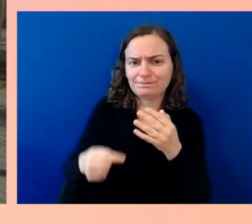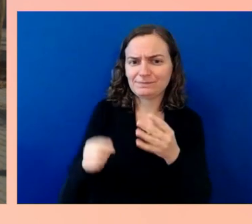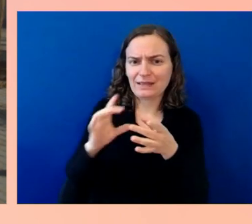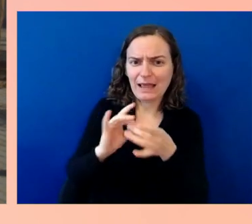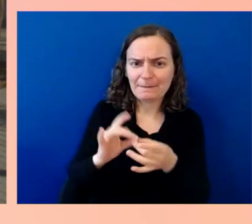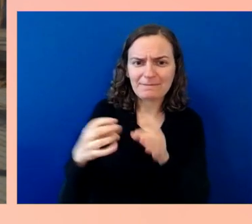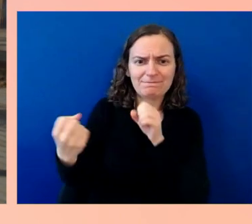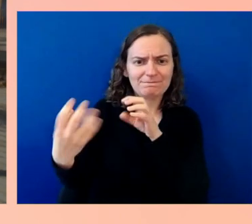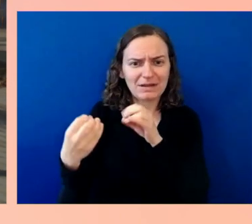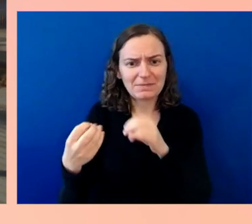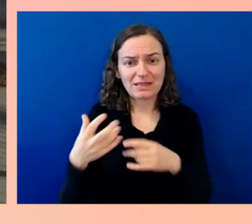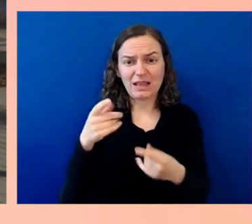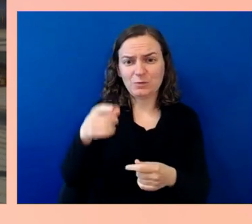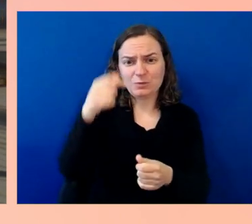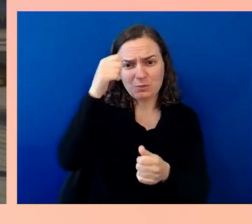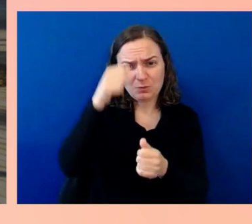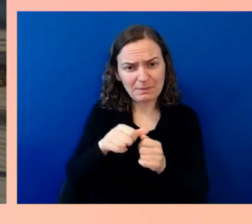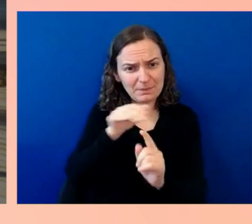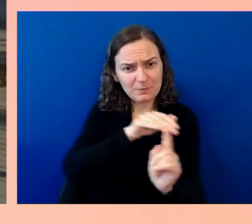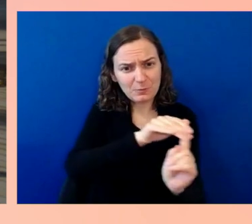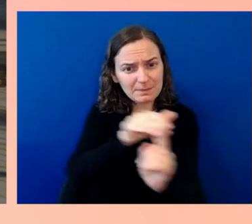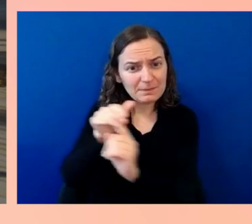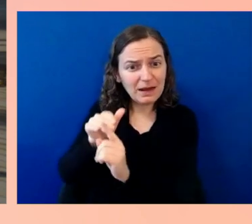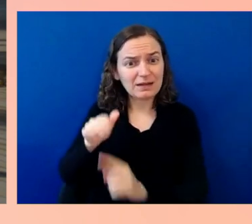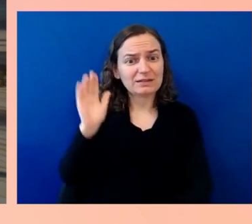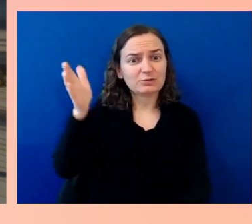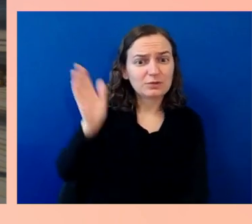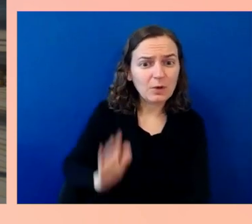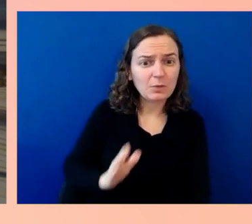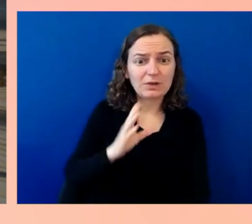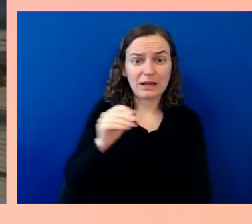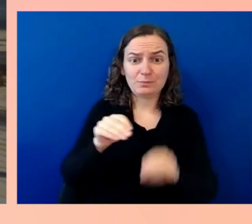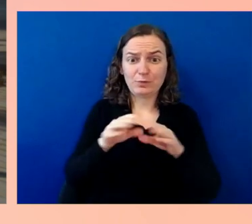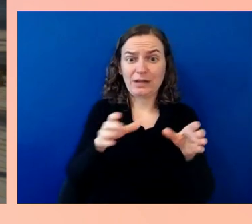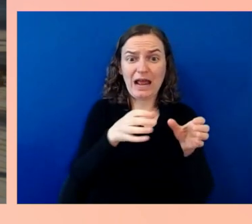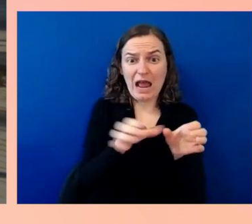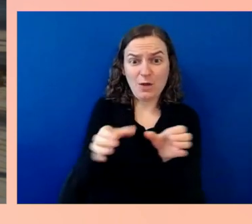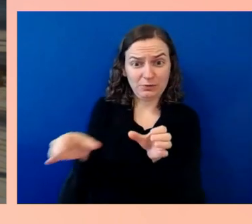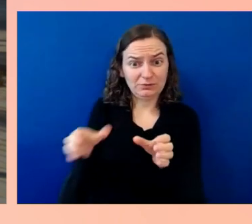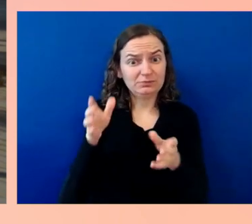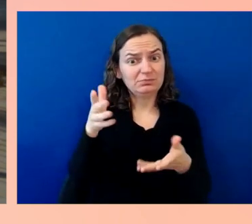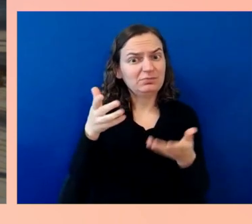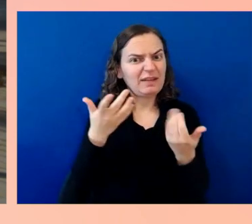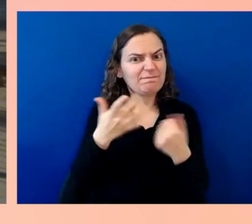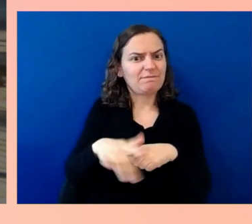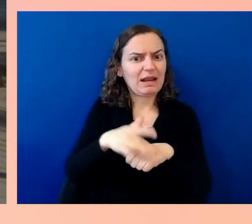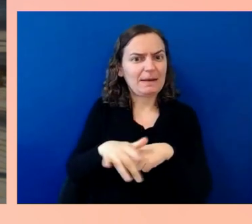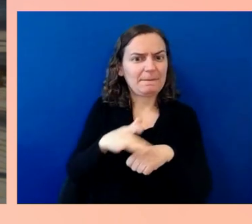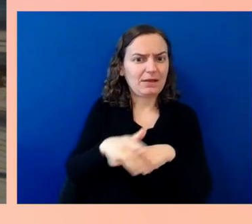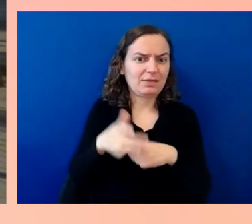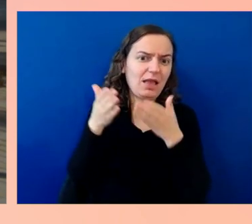and breakout contents, all nine breakouts will be available on-demand for you to engage with at your own leisure